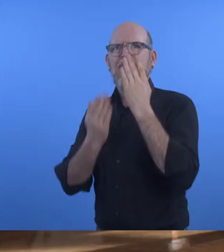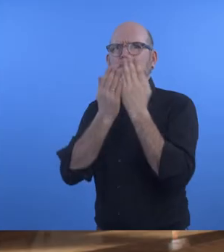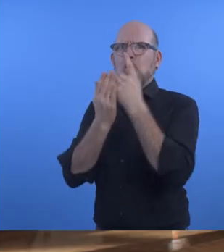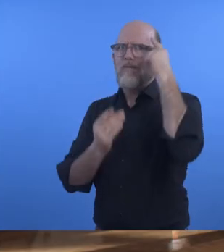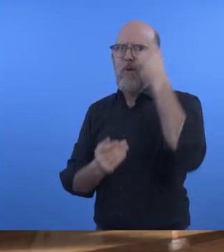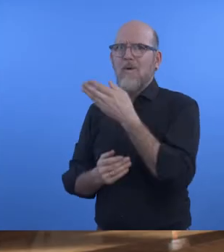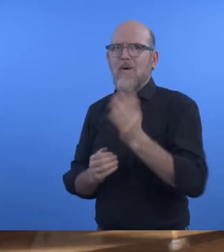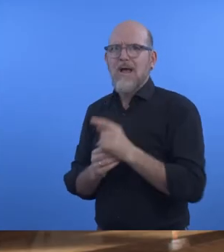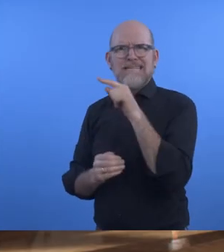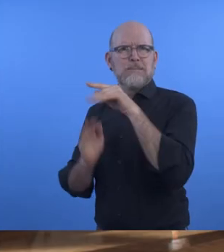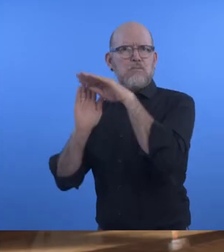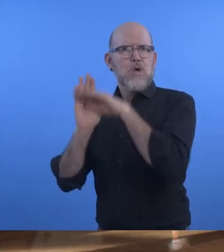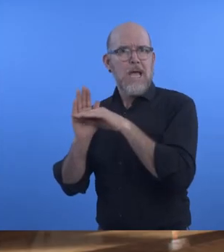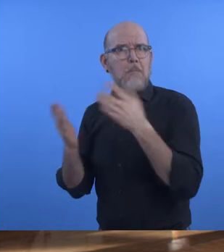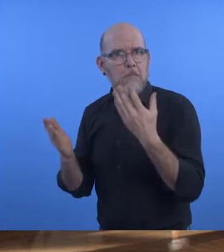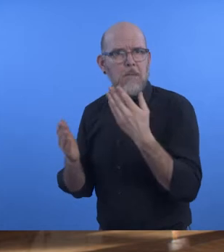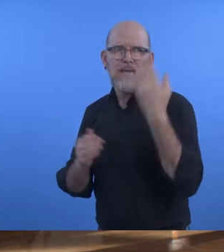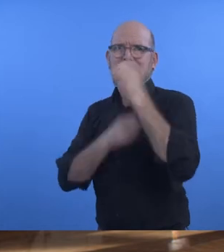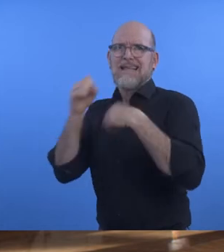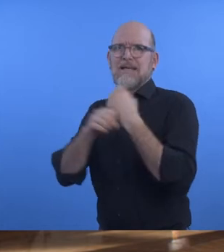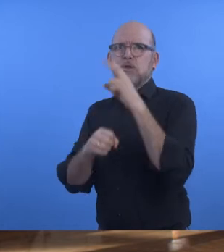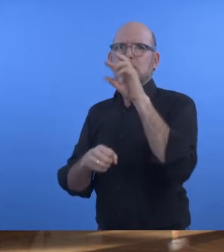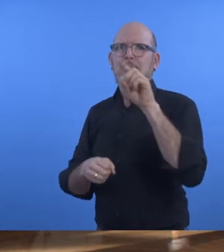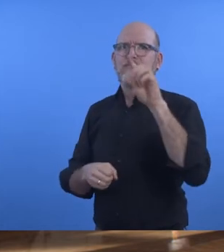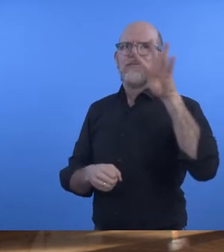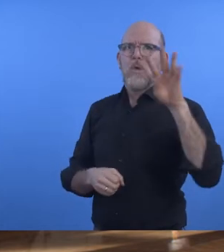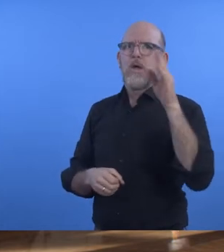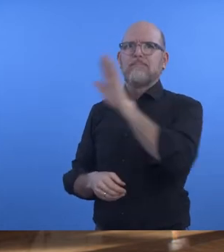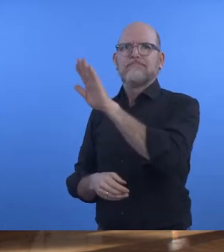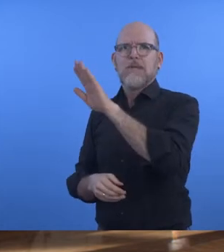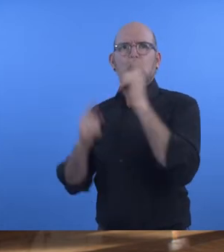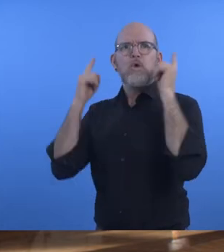The Higher Education for All programme was introduced in 2014 at